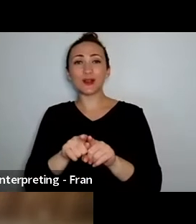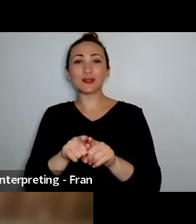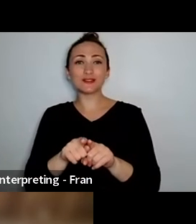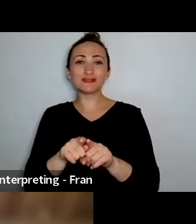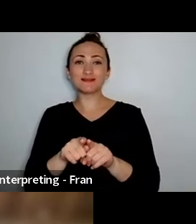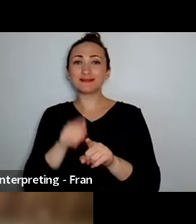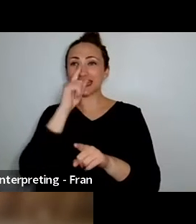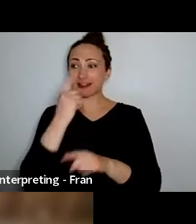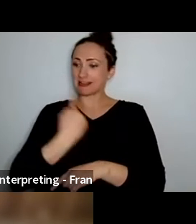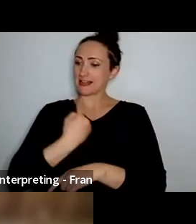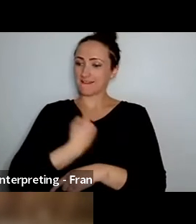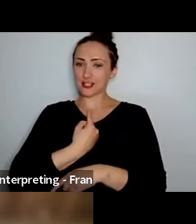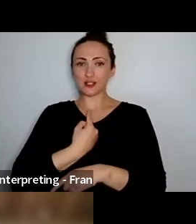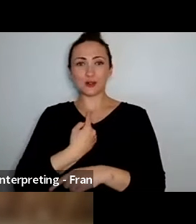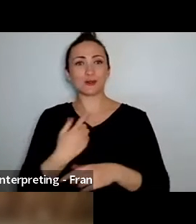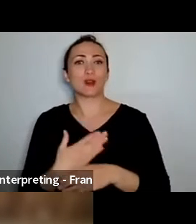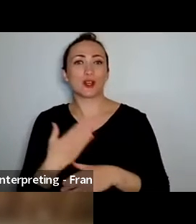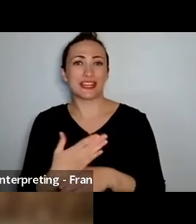artist, which is particularly hard in these times.